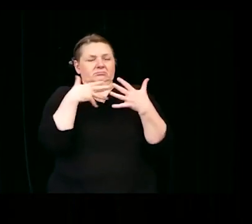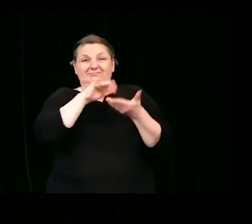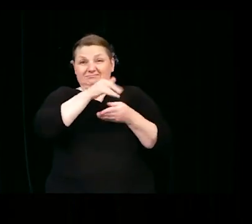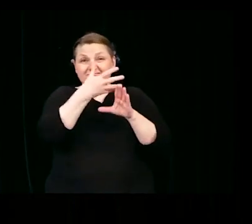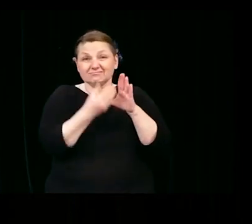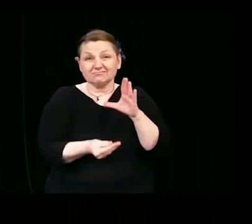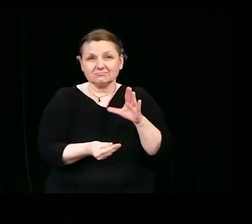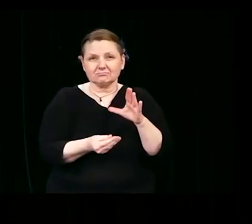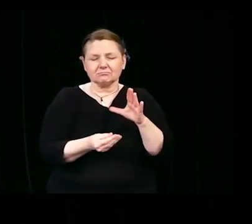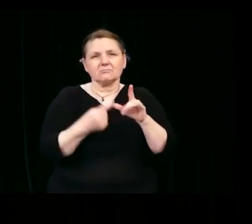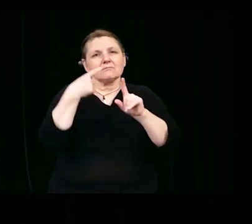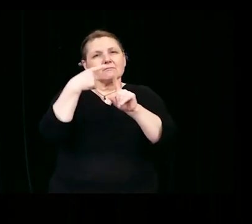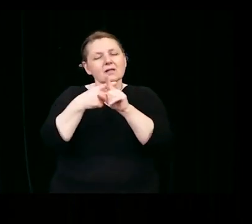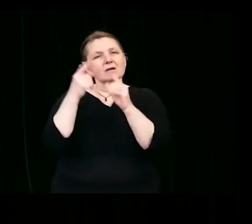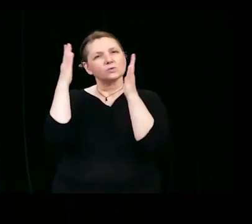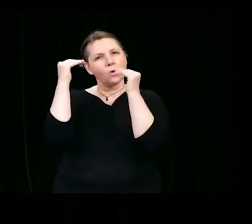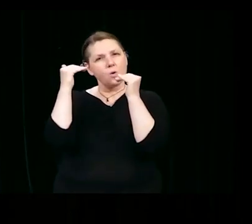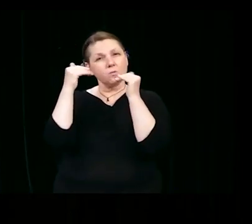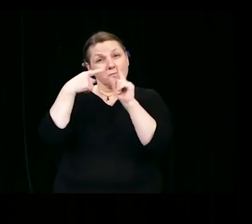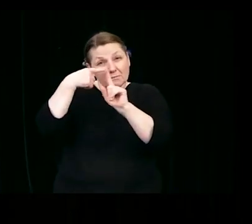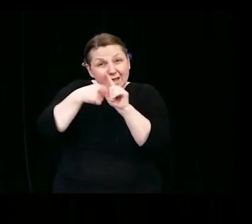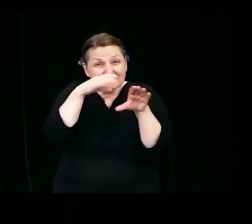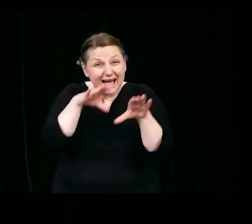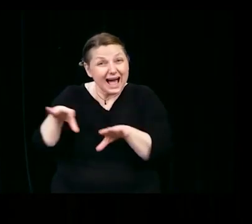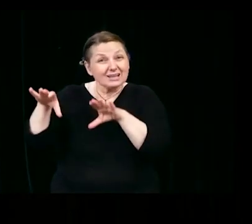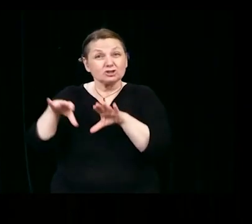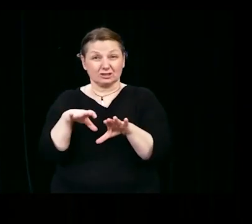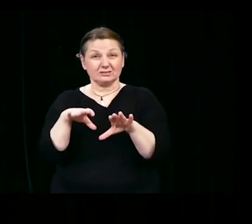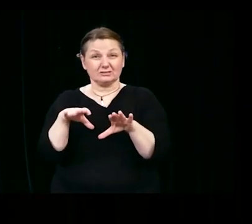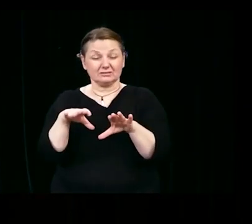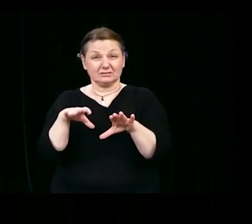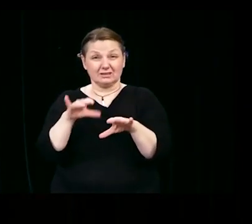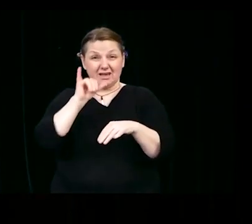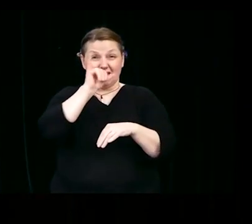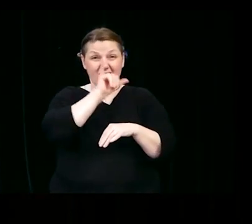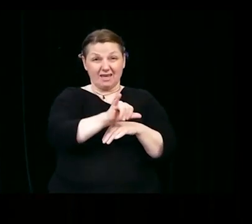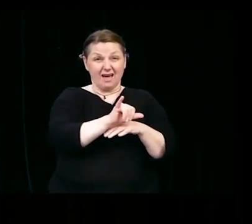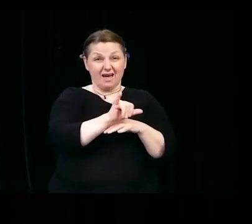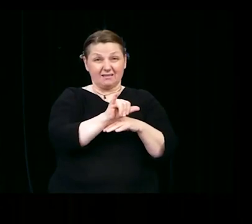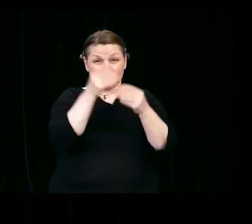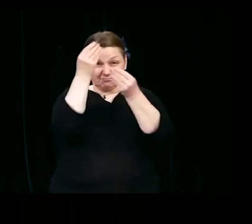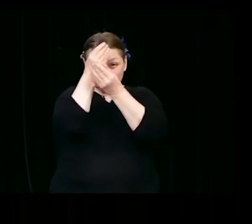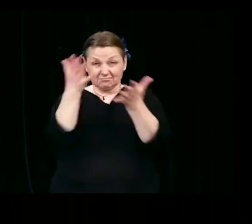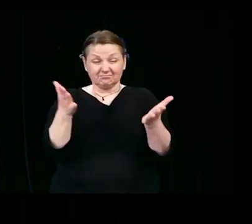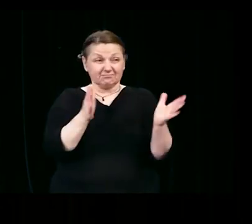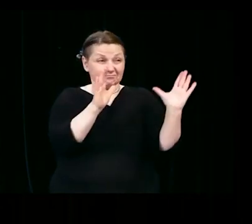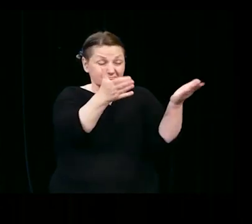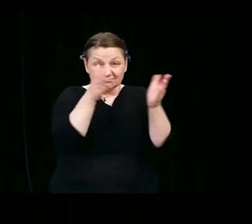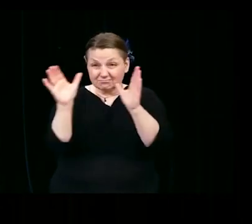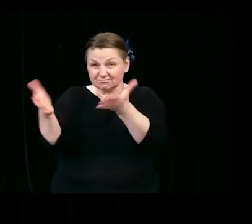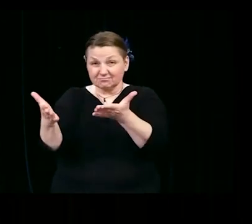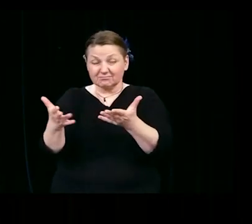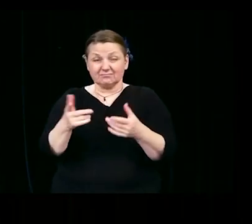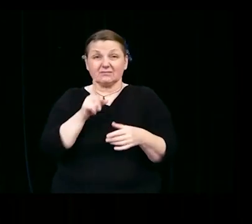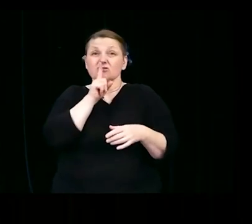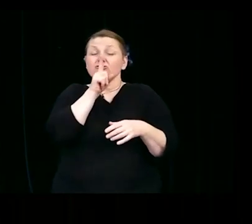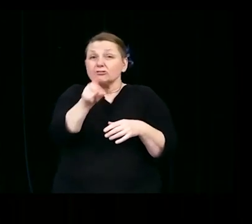Classes of 2020 and 2021 ¿Qué daño y qué esperanza